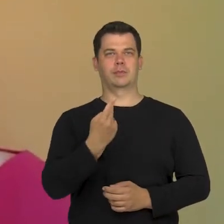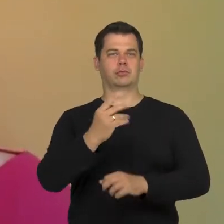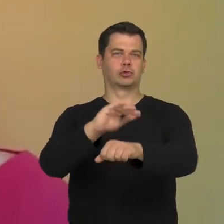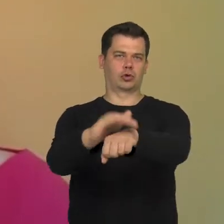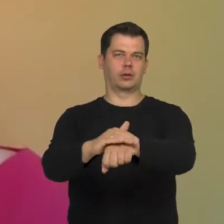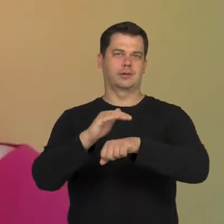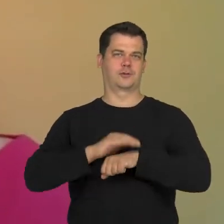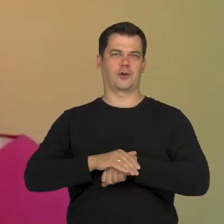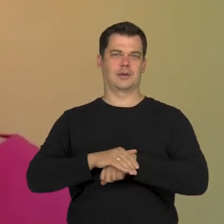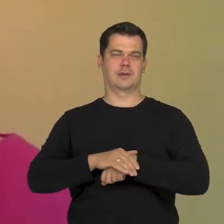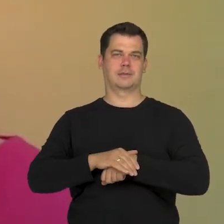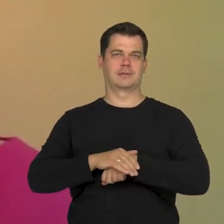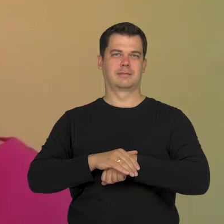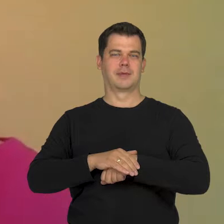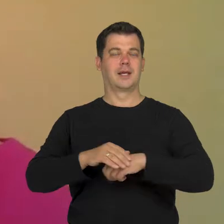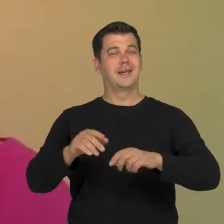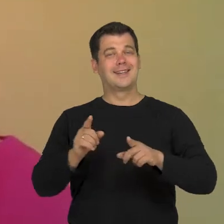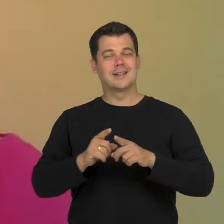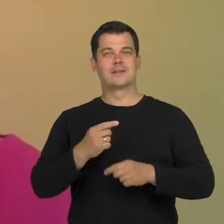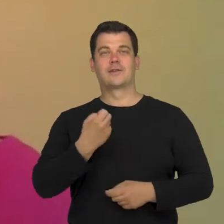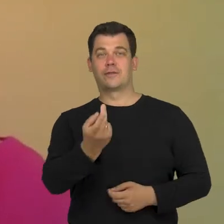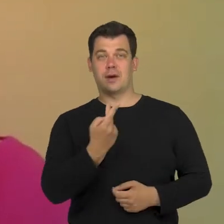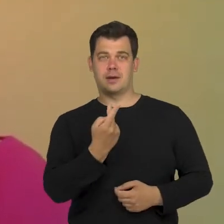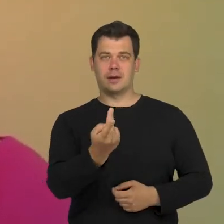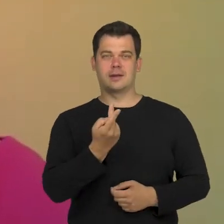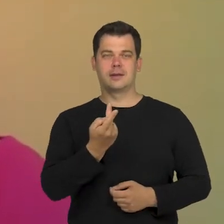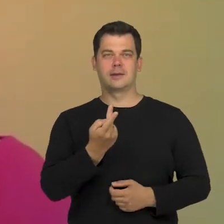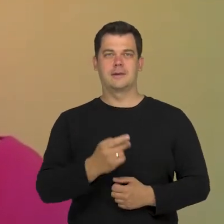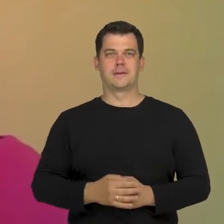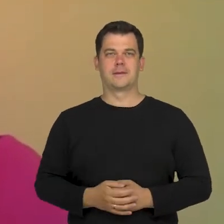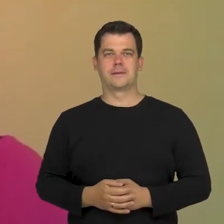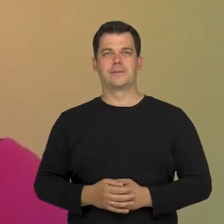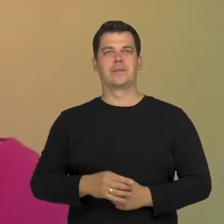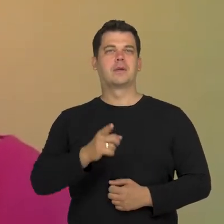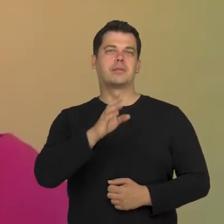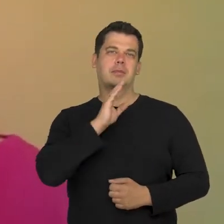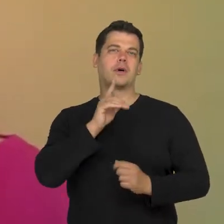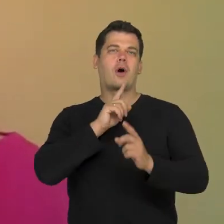Mutual agreement and dialogue.